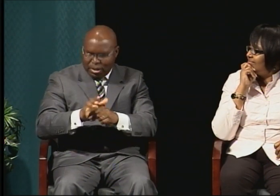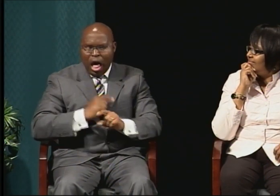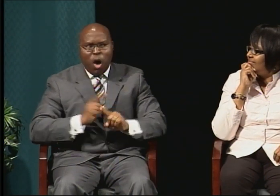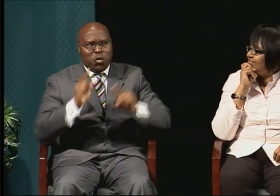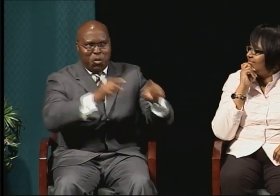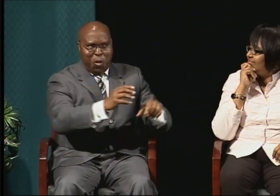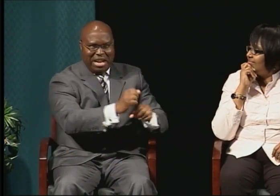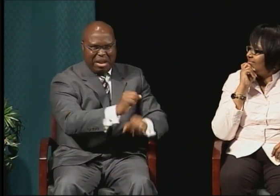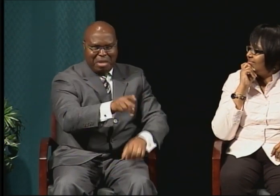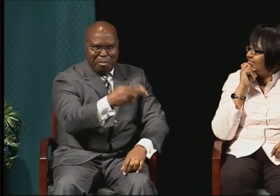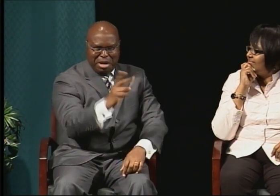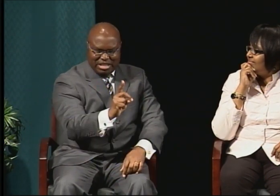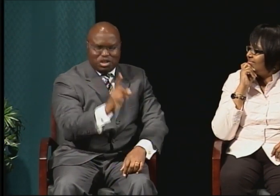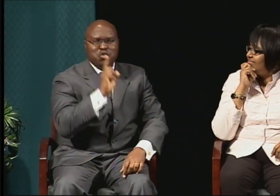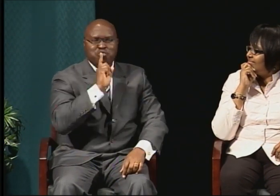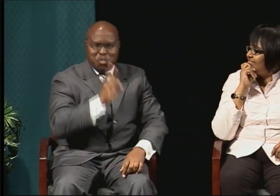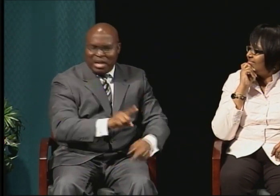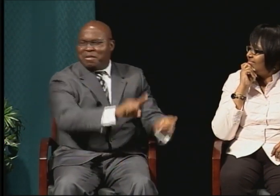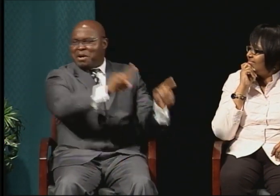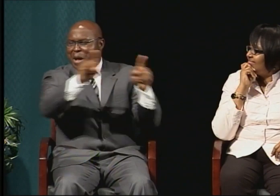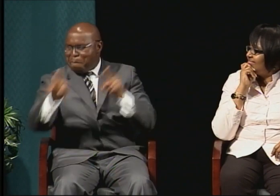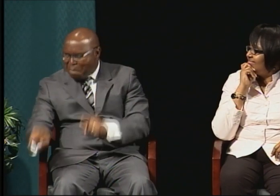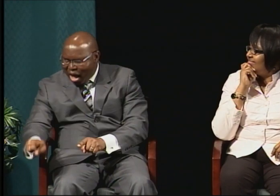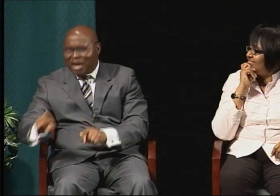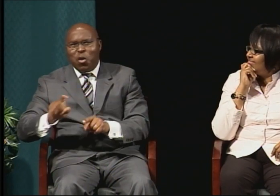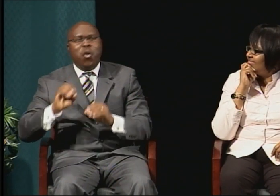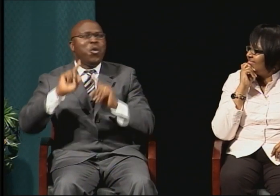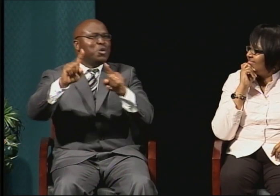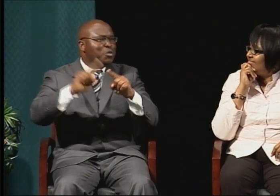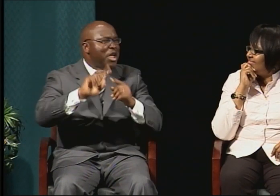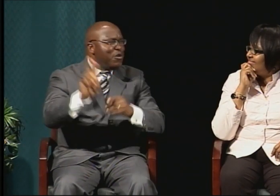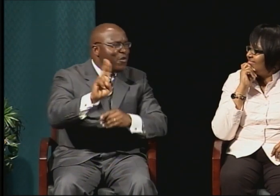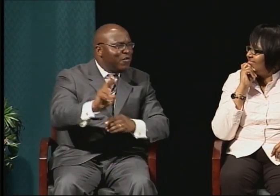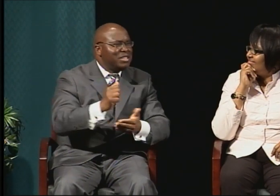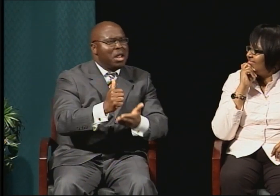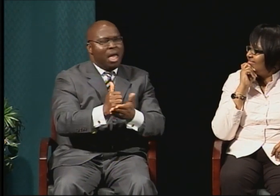then I would like to go on to get my PhD.